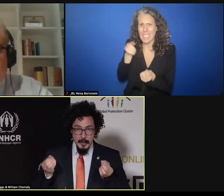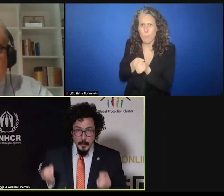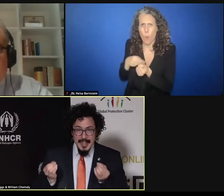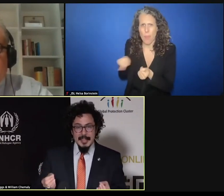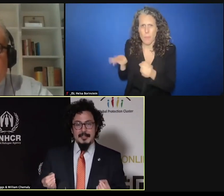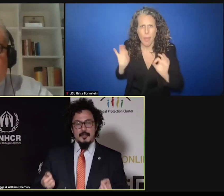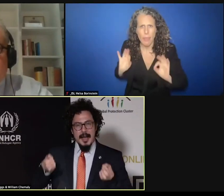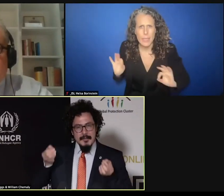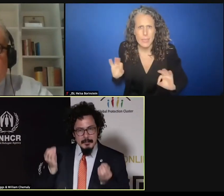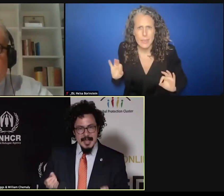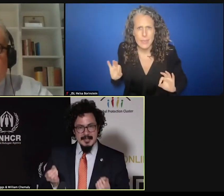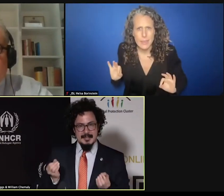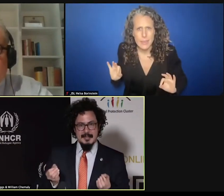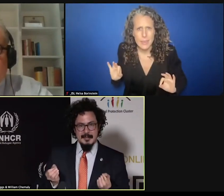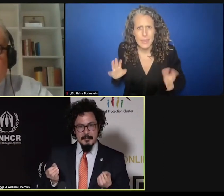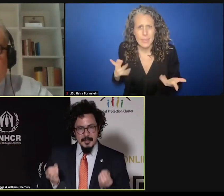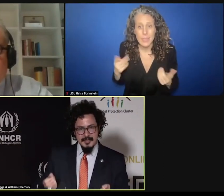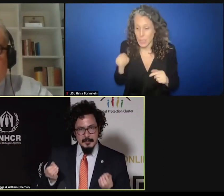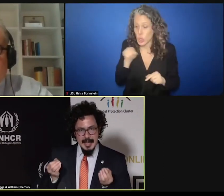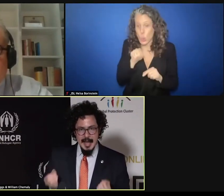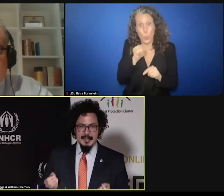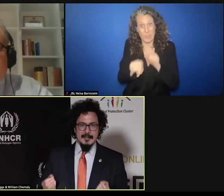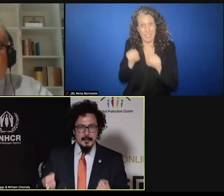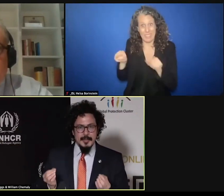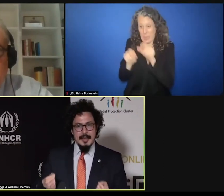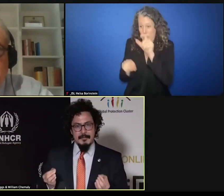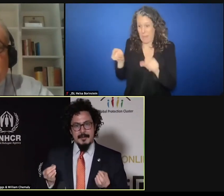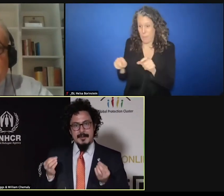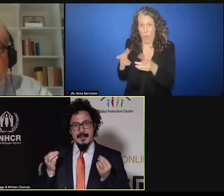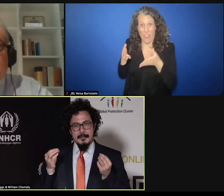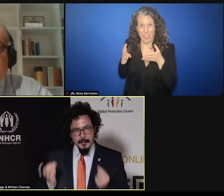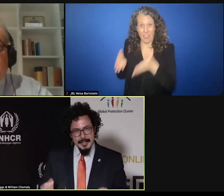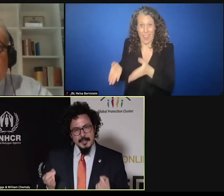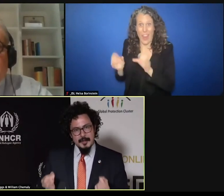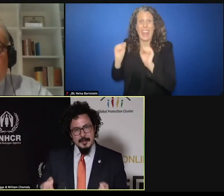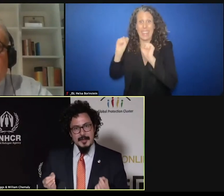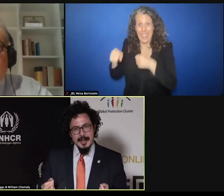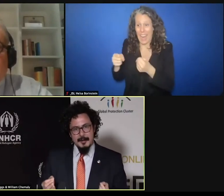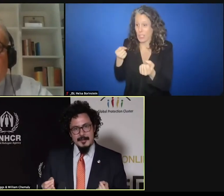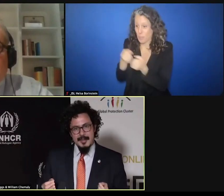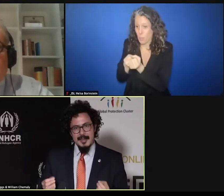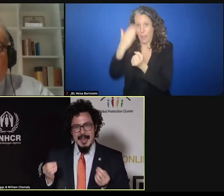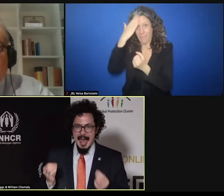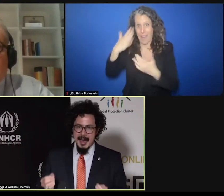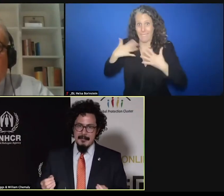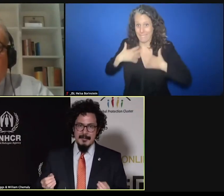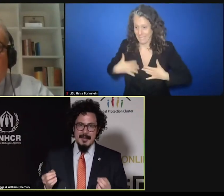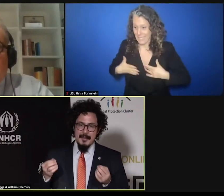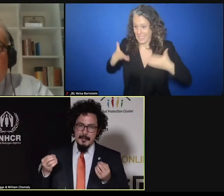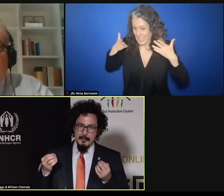Those actors who have the best possible access to deliver protection on the ground have the